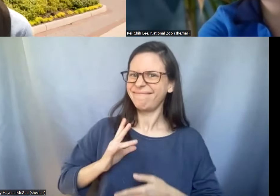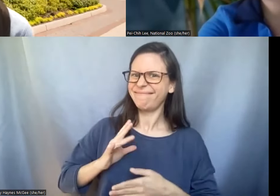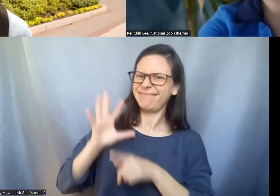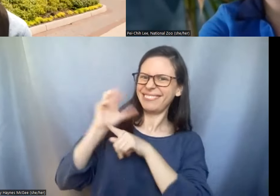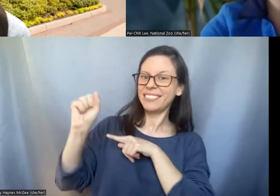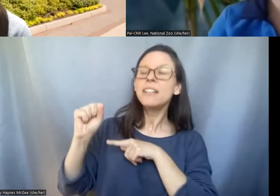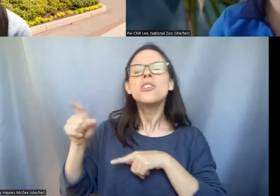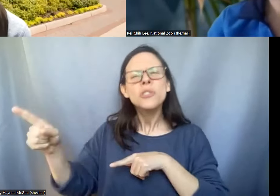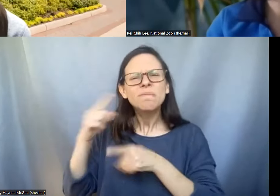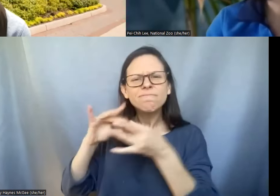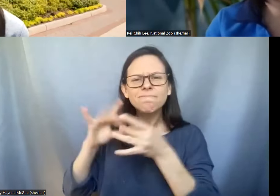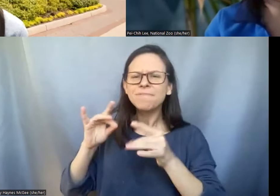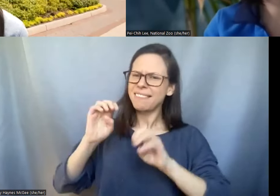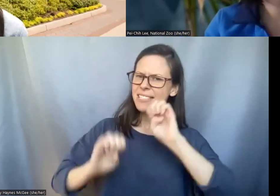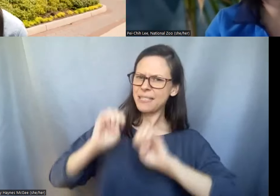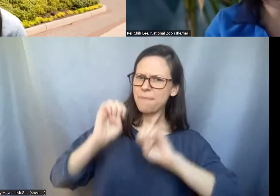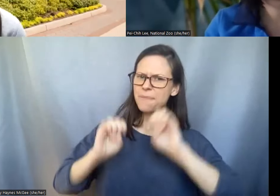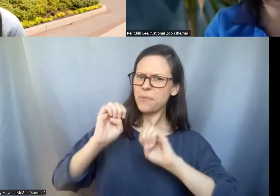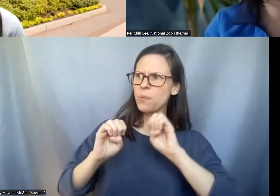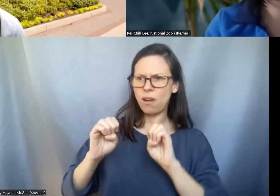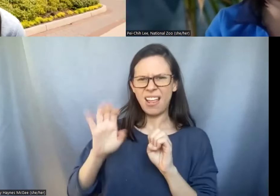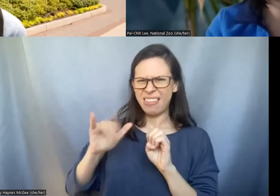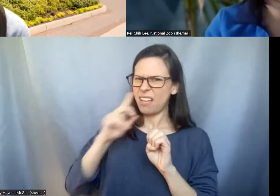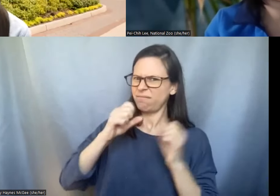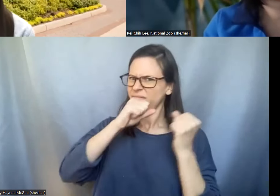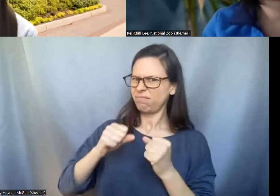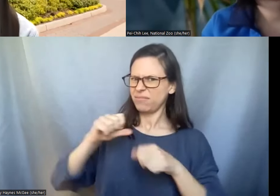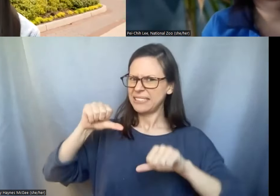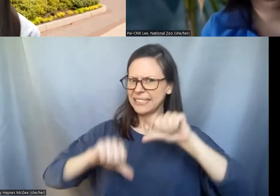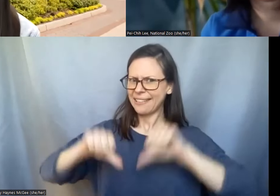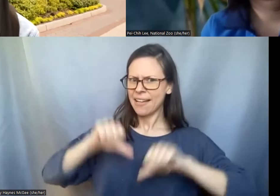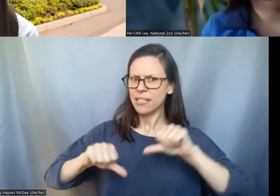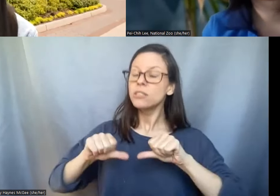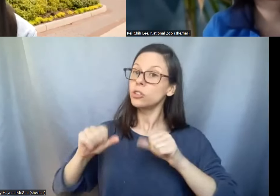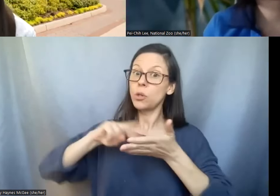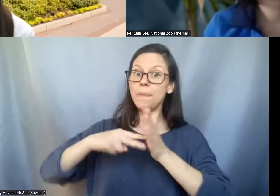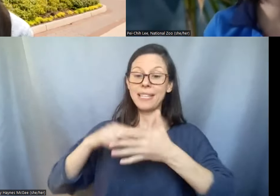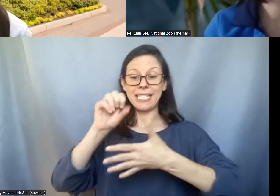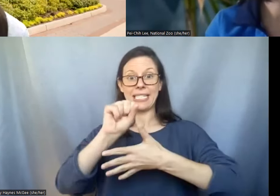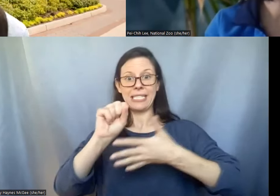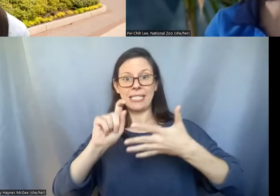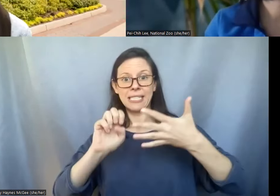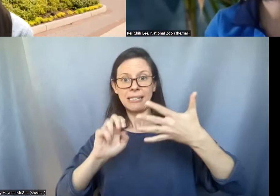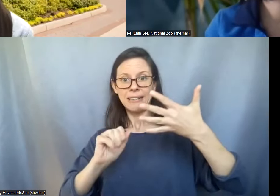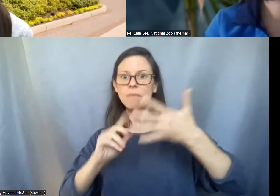part of science so you're definitely hitting the science part of STEAM. What types of experiments